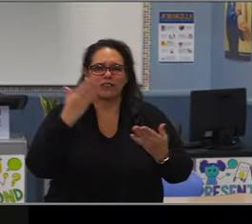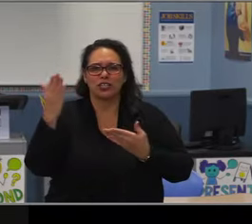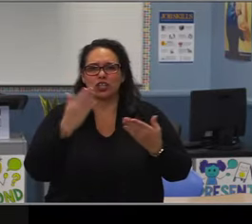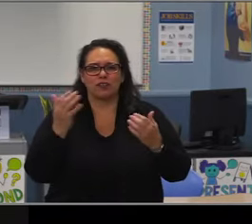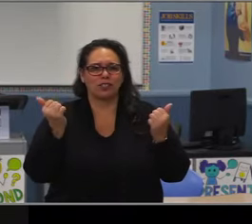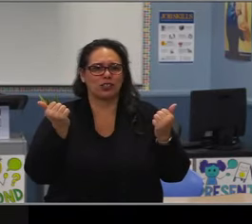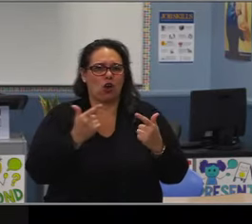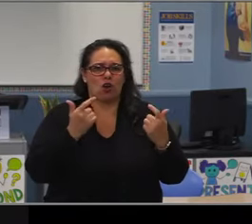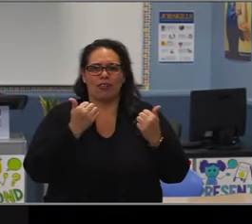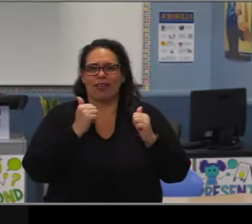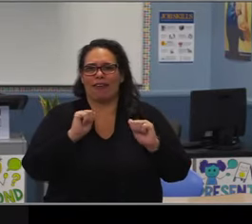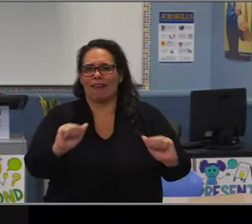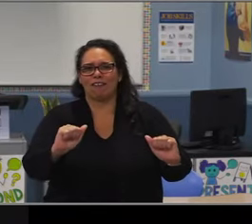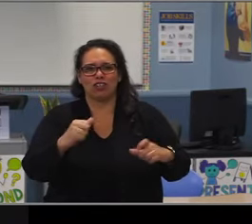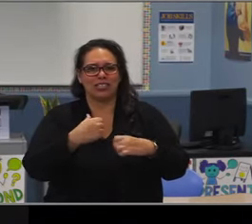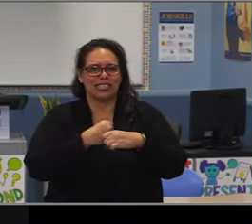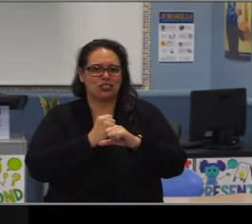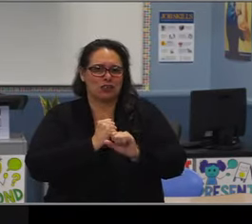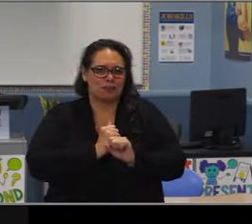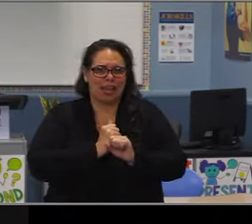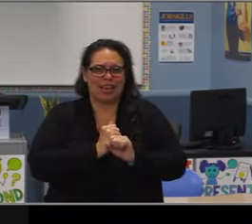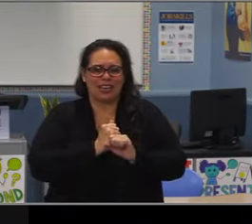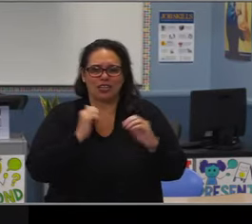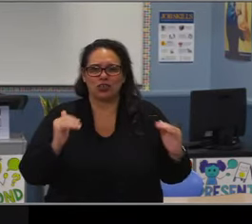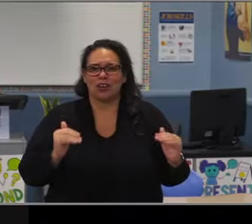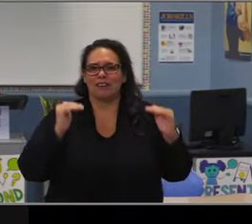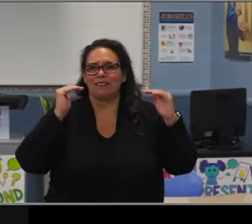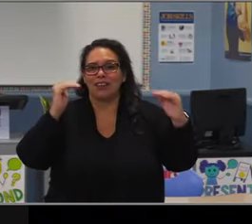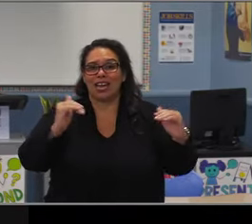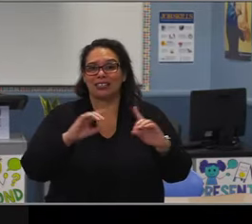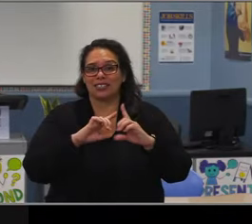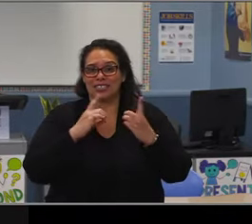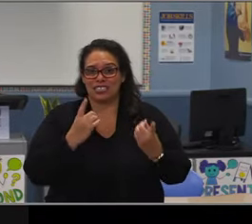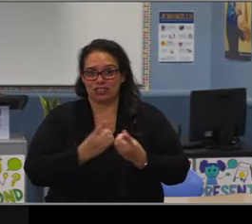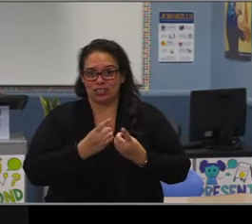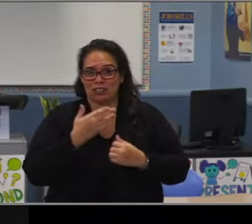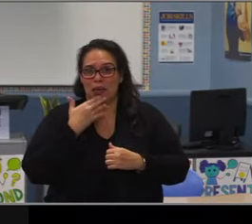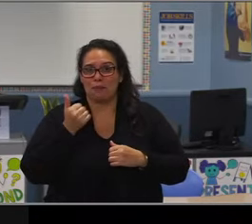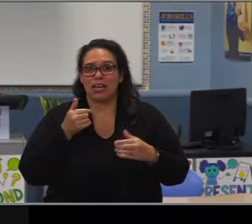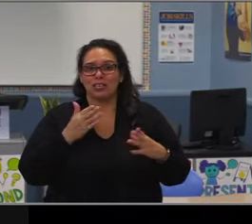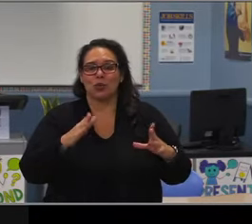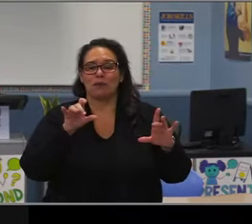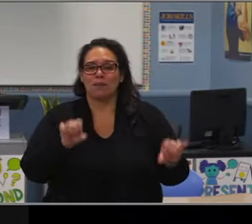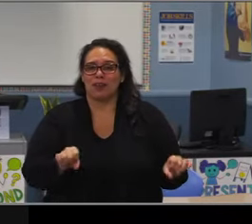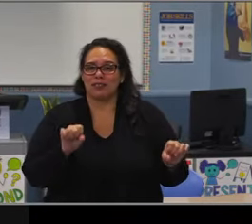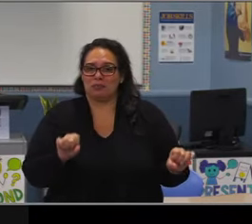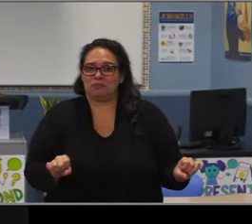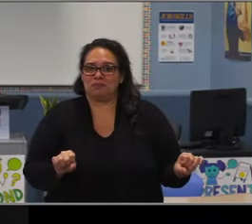In fact, you were invited by president Obama to go to the White House because of your efforts and the efforts of your colleagues here